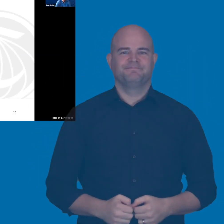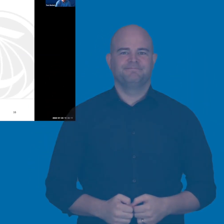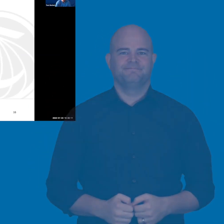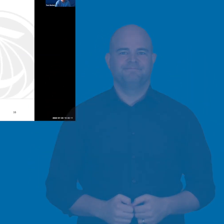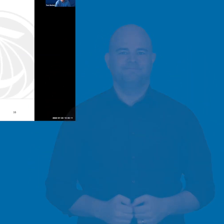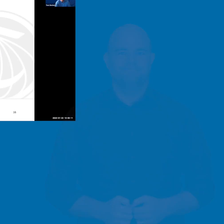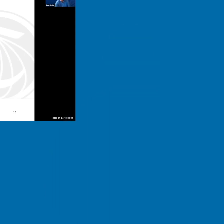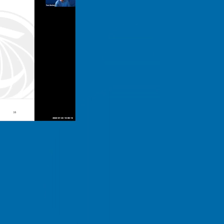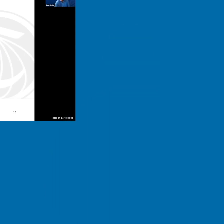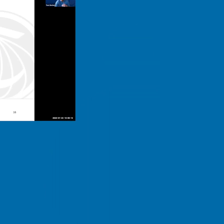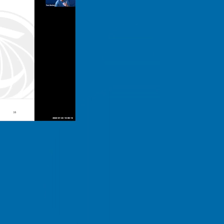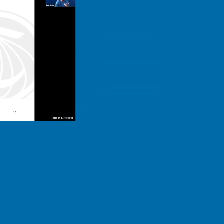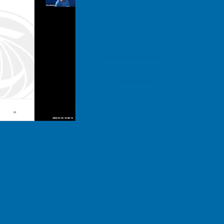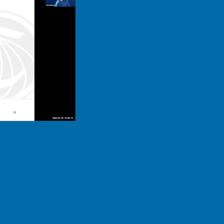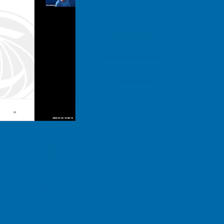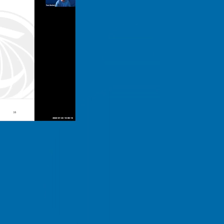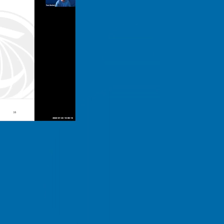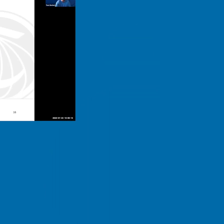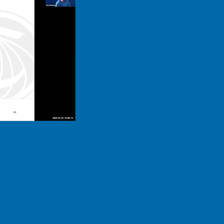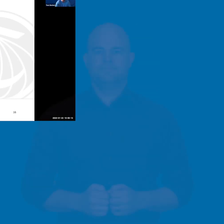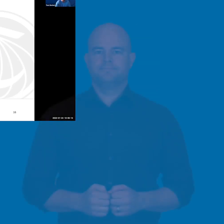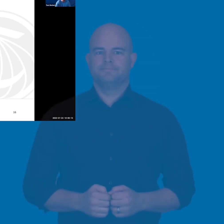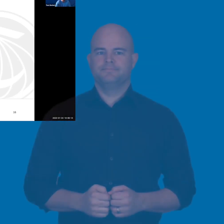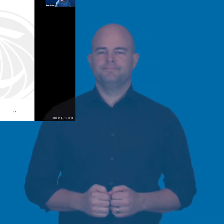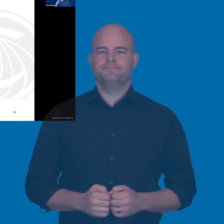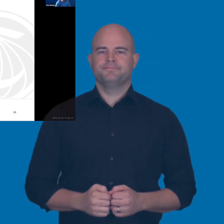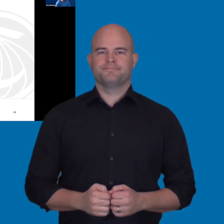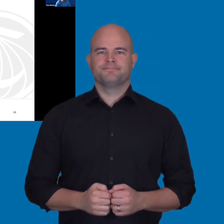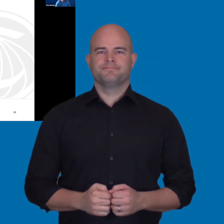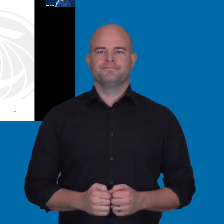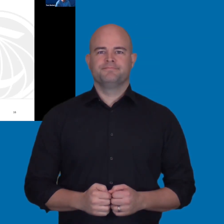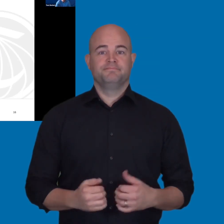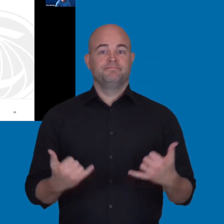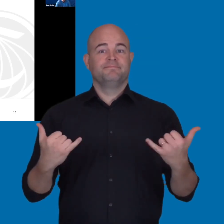So, what we have are the recommended five steps for accessible procurement.